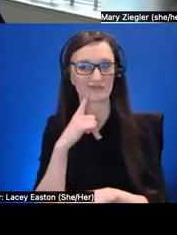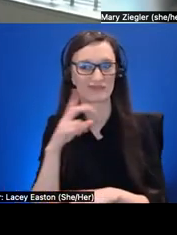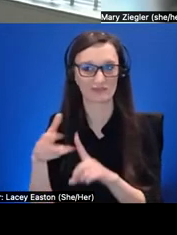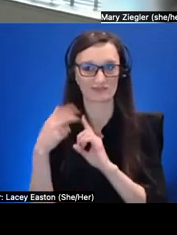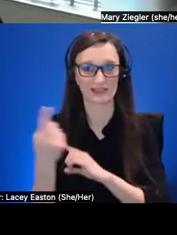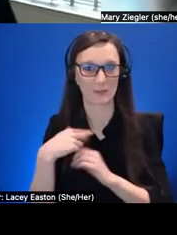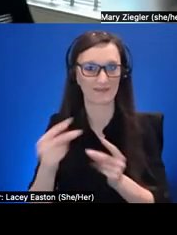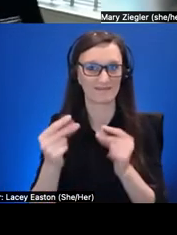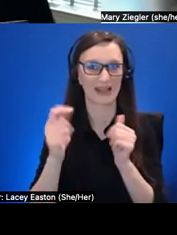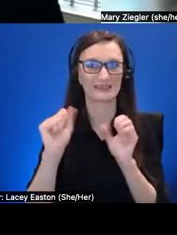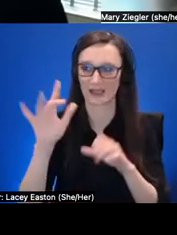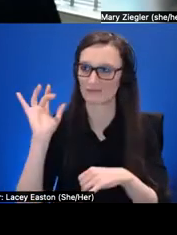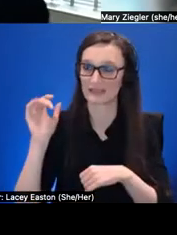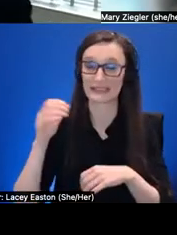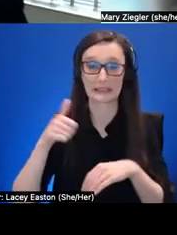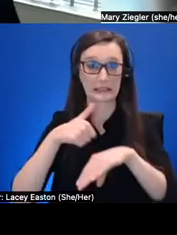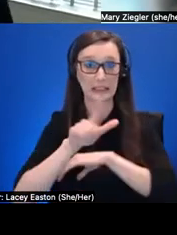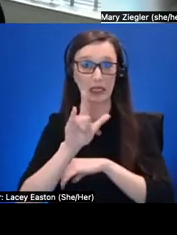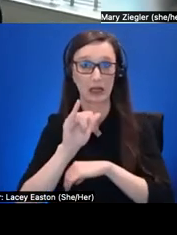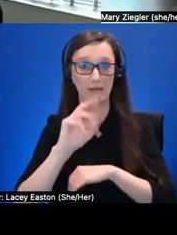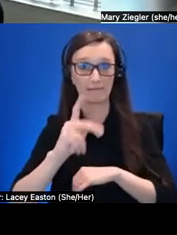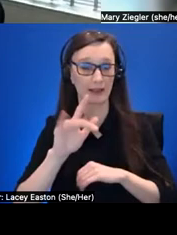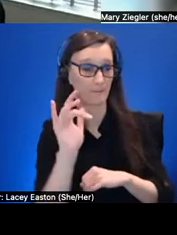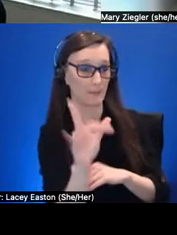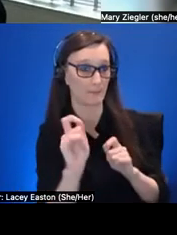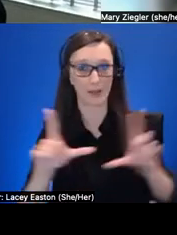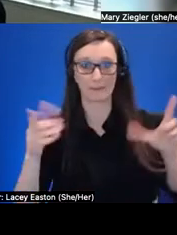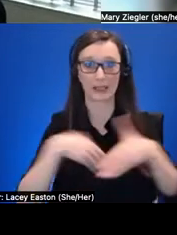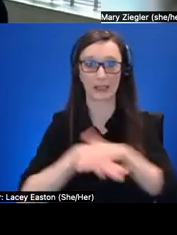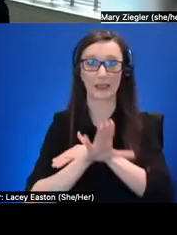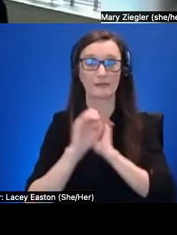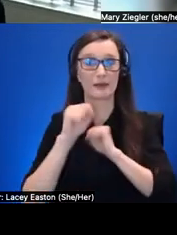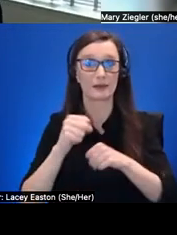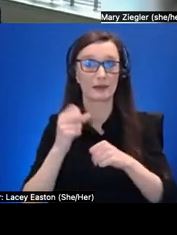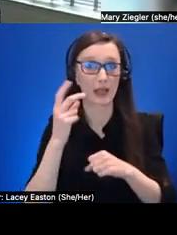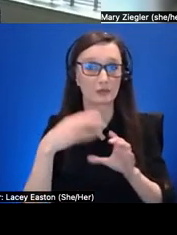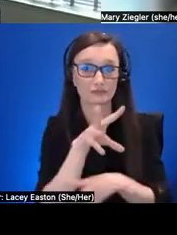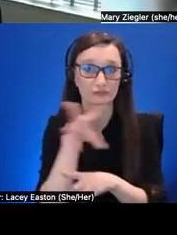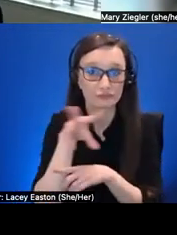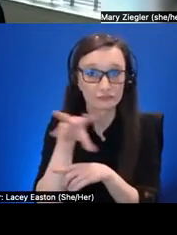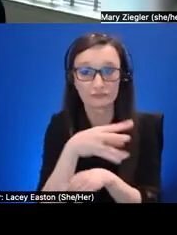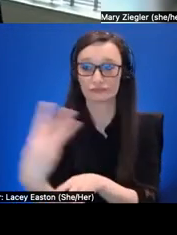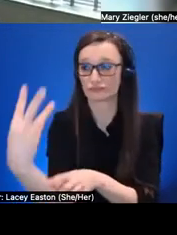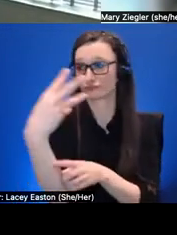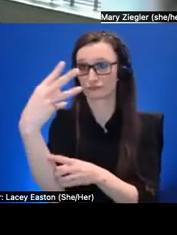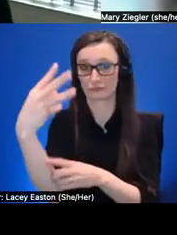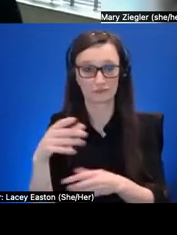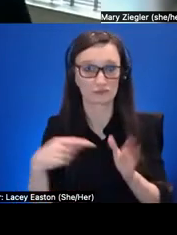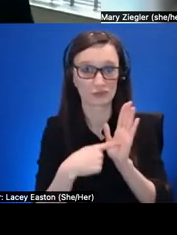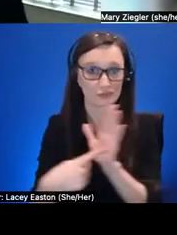and they're in right and so they can access our browser you can share your camera um i'm sure there are a number of other accessibility challenges on the platform